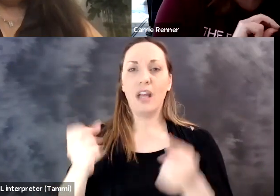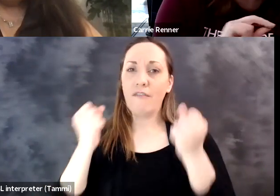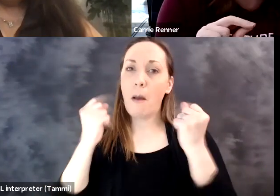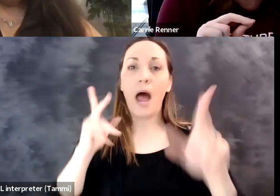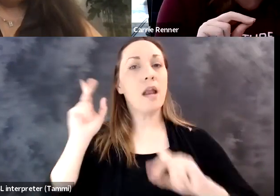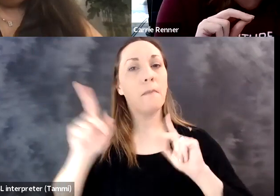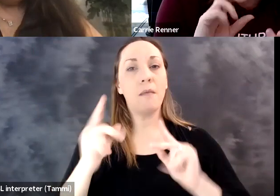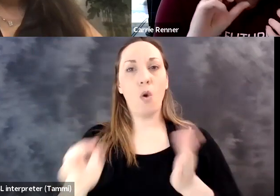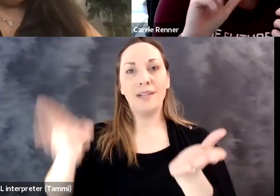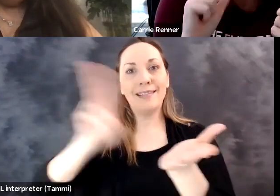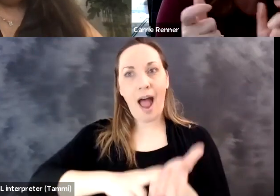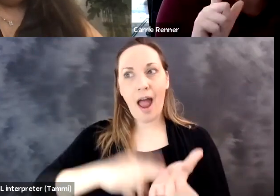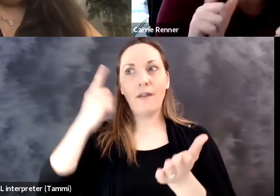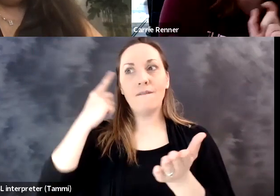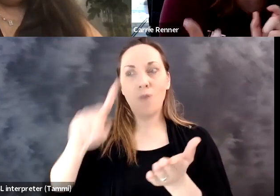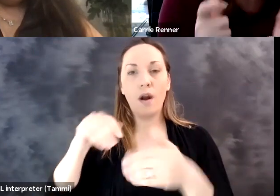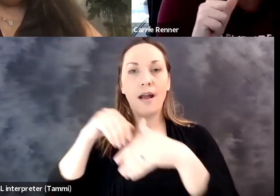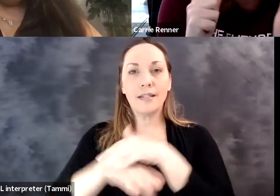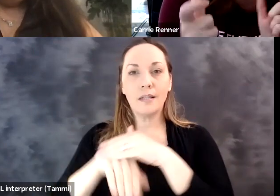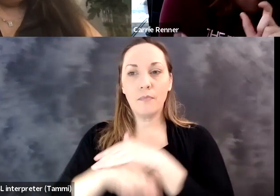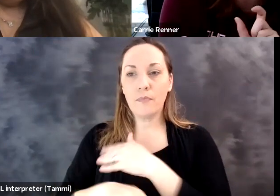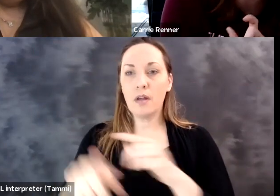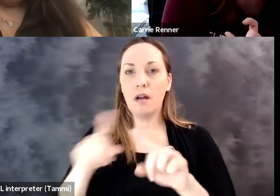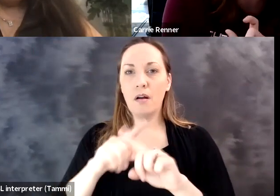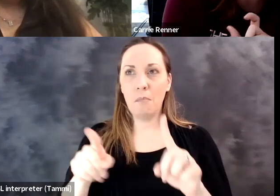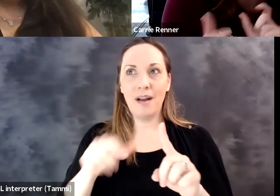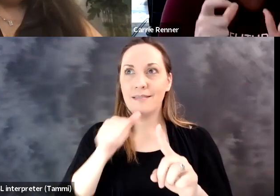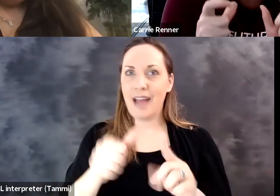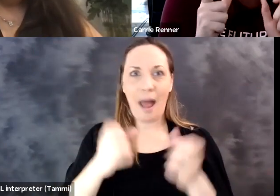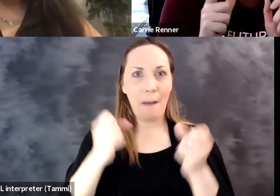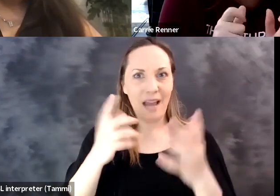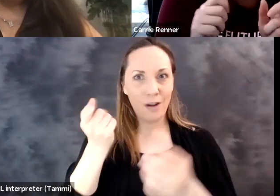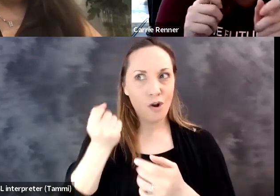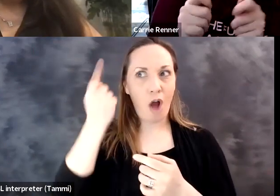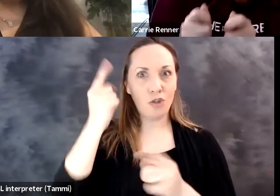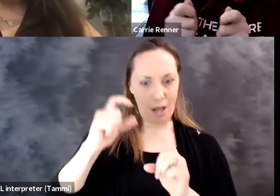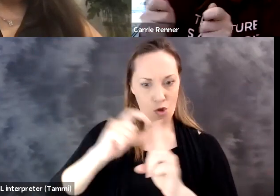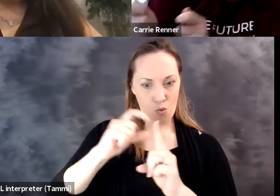But I think the kicker that we've had is really, you know, many people will sign for accessibility, but the awareness and